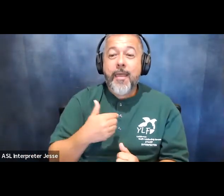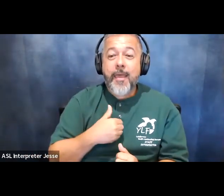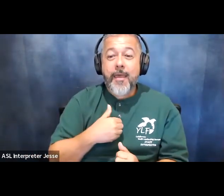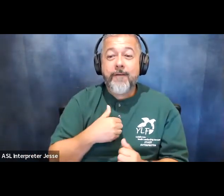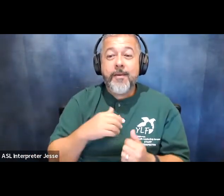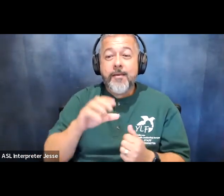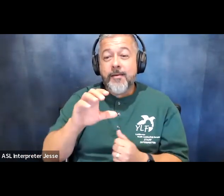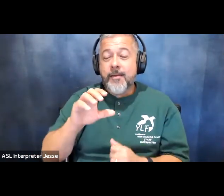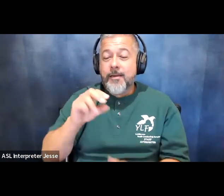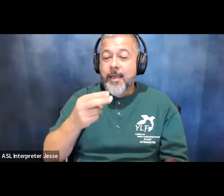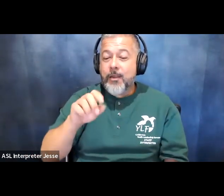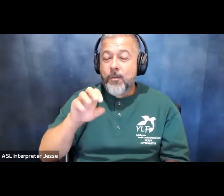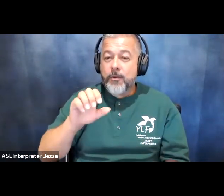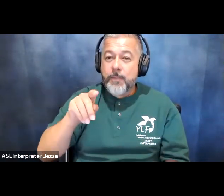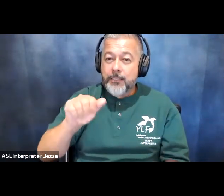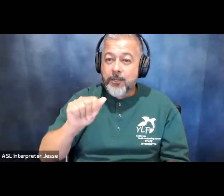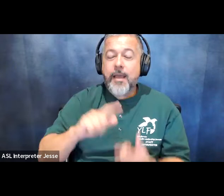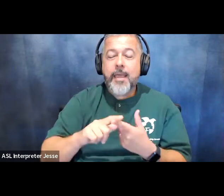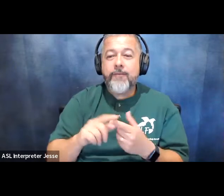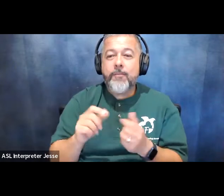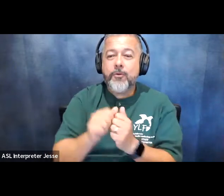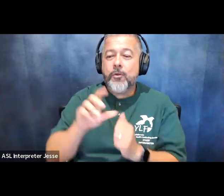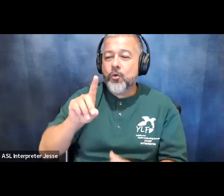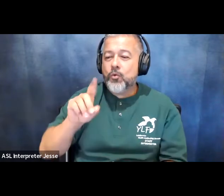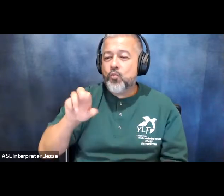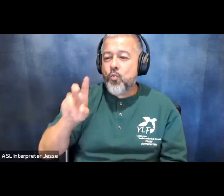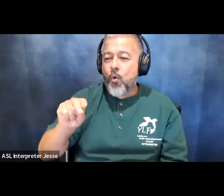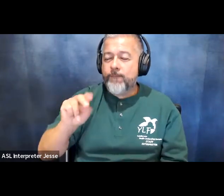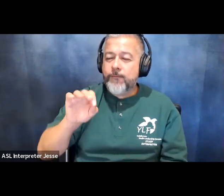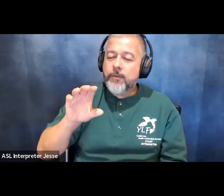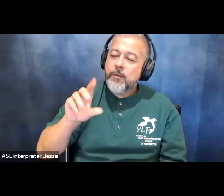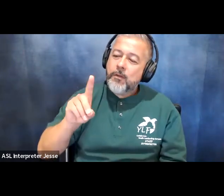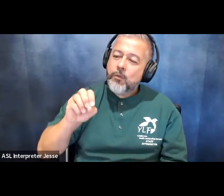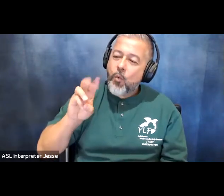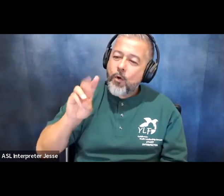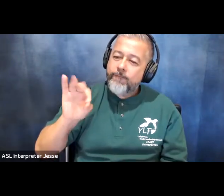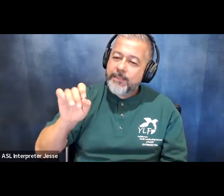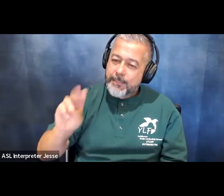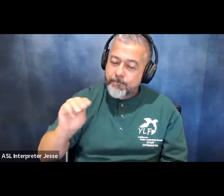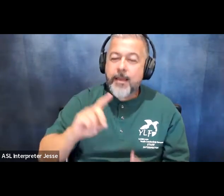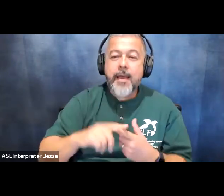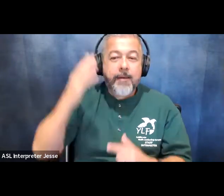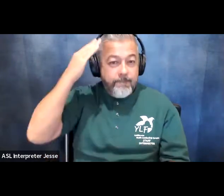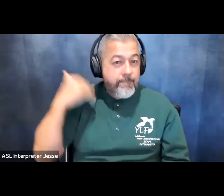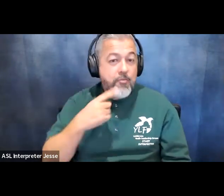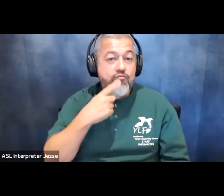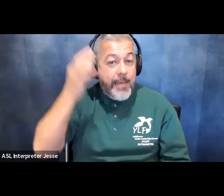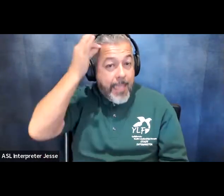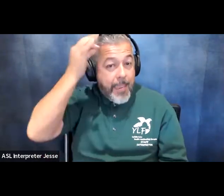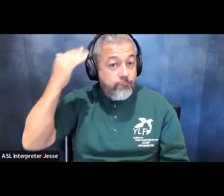the most common form of dwarfism shoulder length red hair i am coming to you from my messy living